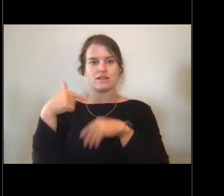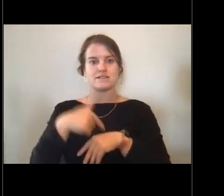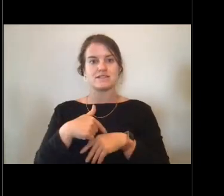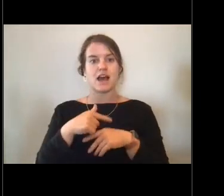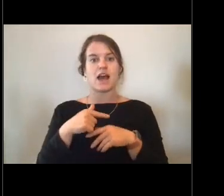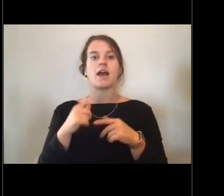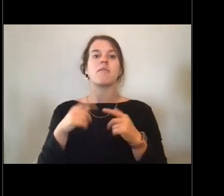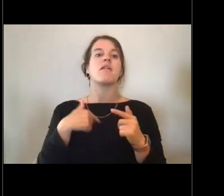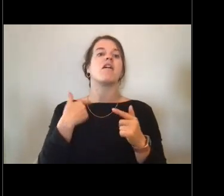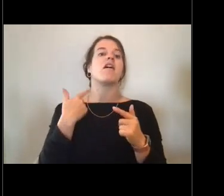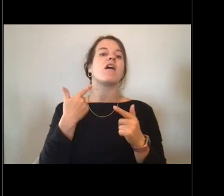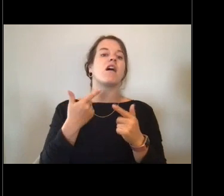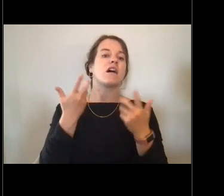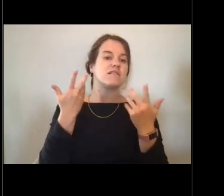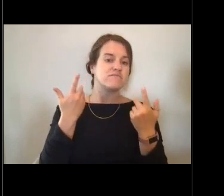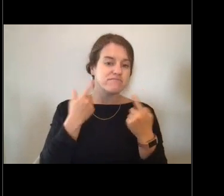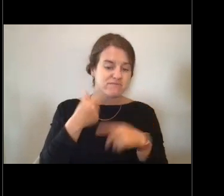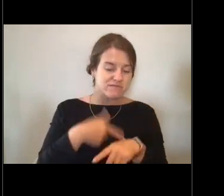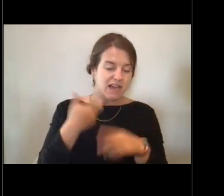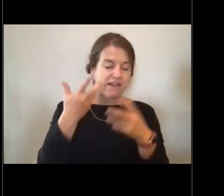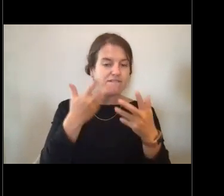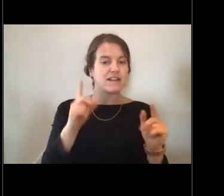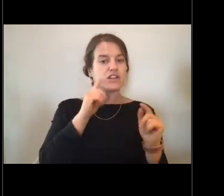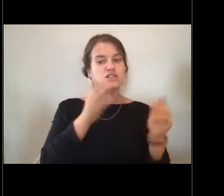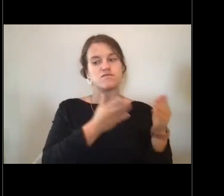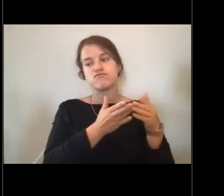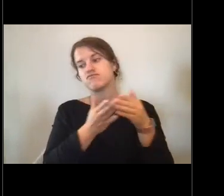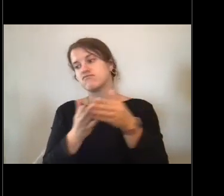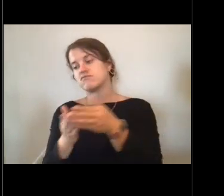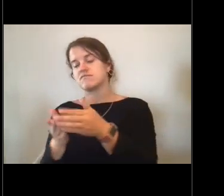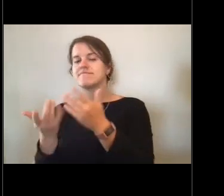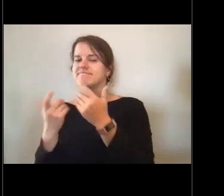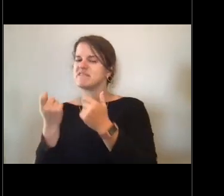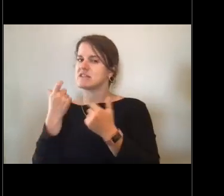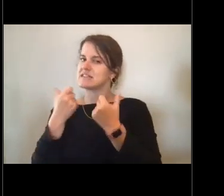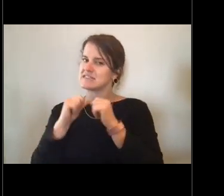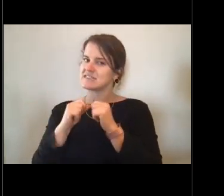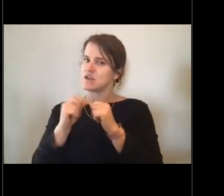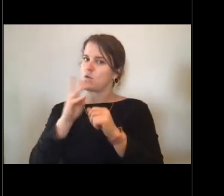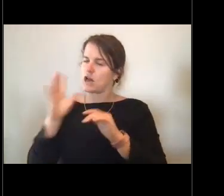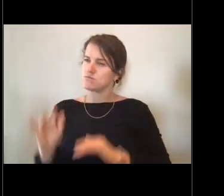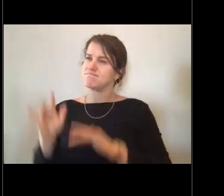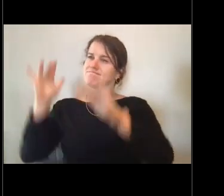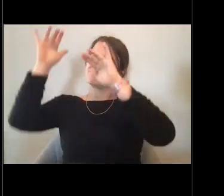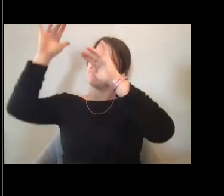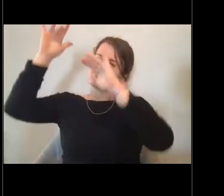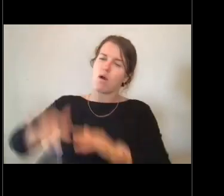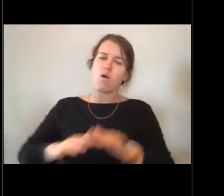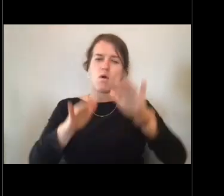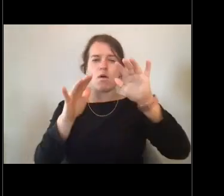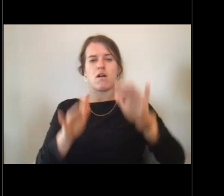it was still probably 15 to 20 foot seas but it certainly wasn't 40 foot seas.